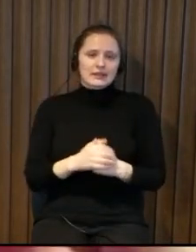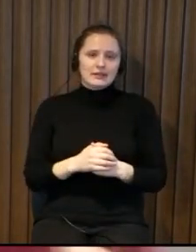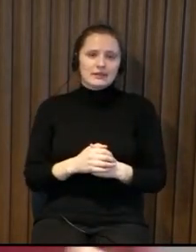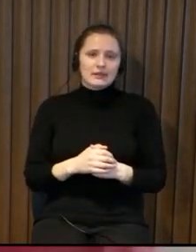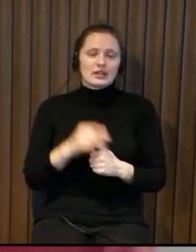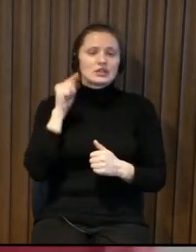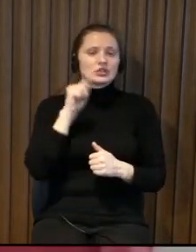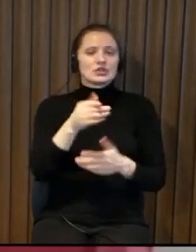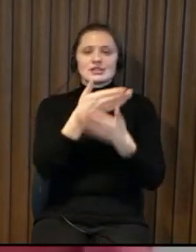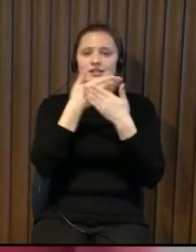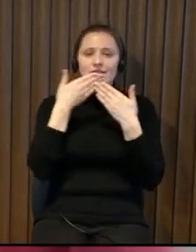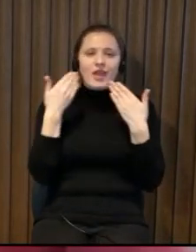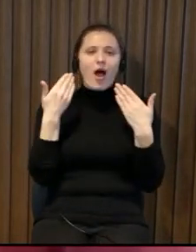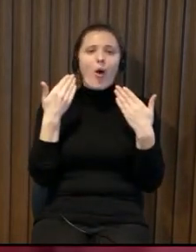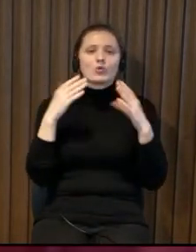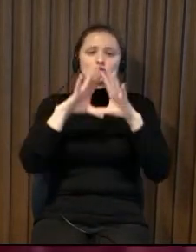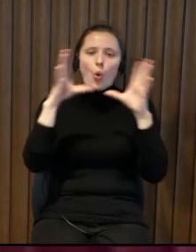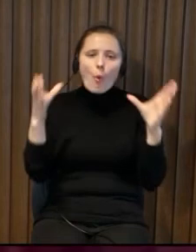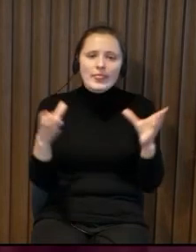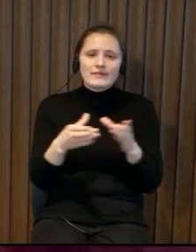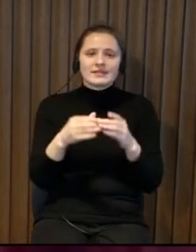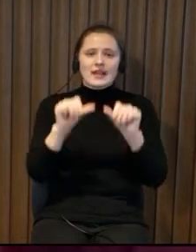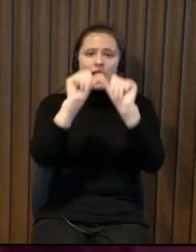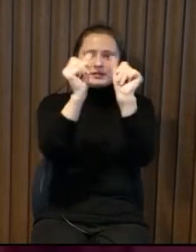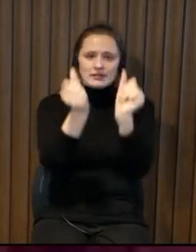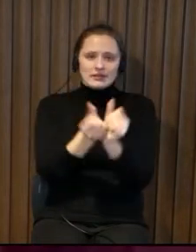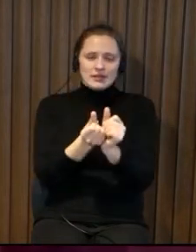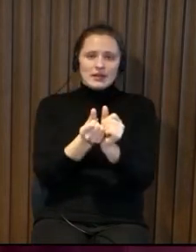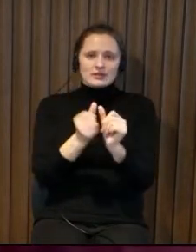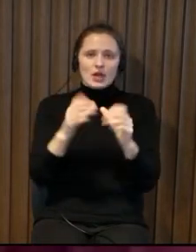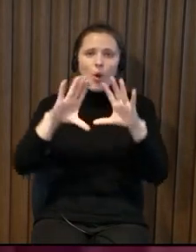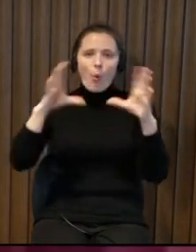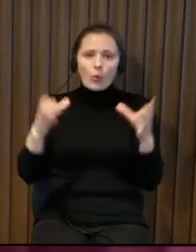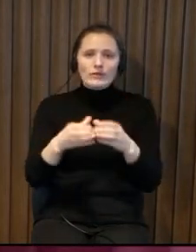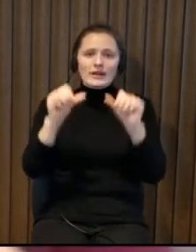example at the commissioning of the building of course everything is perfect and everything is